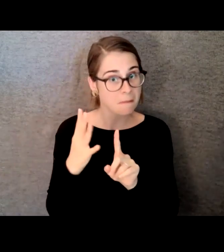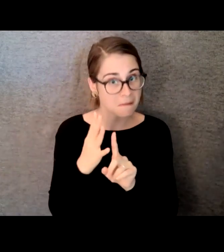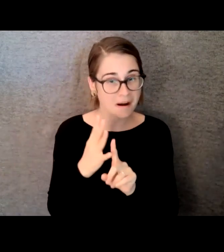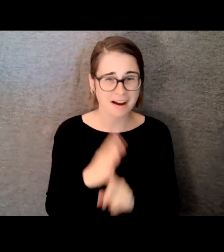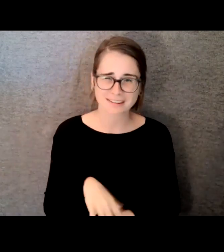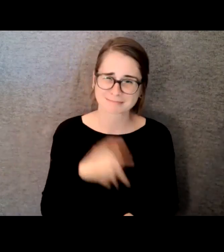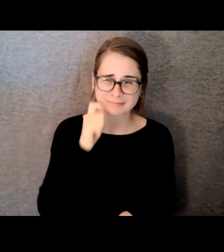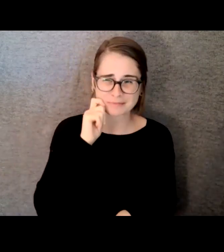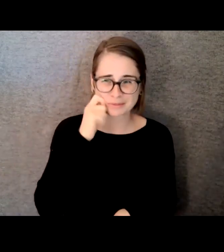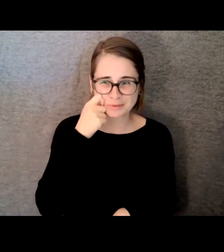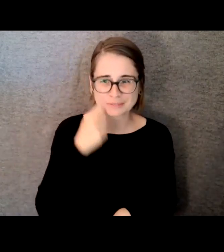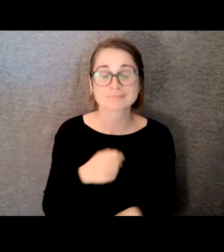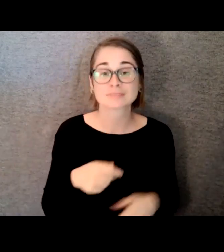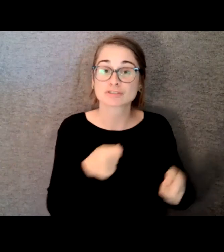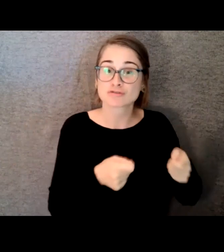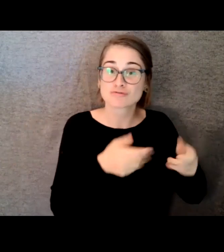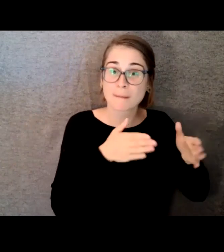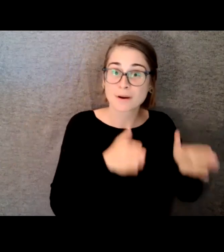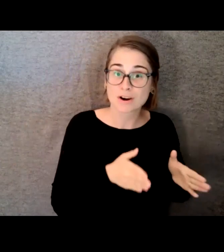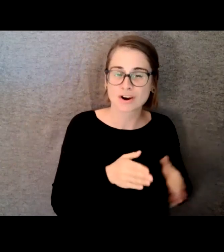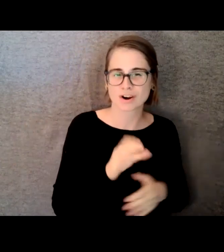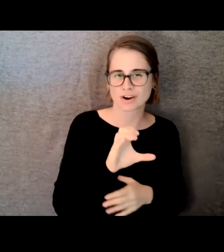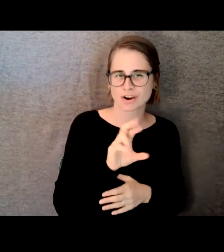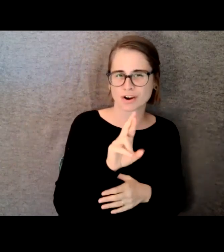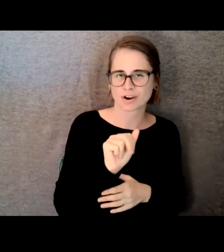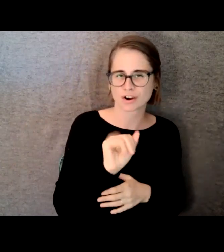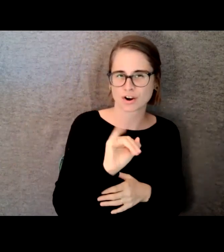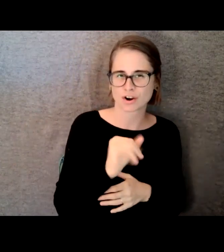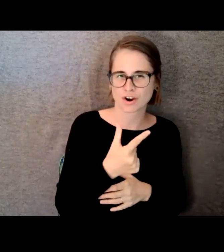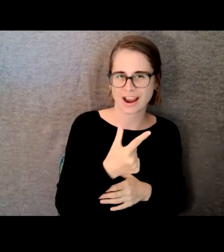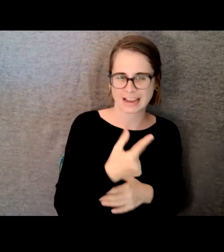of the band decided okay let's take it -- we were trying to get people in off the streets